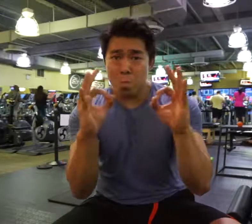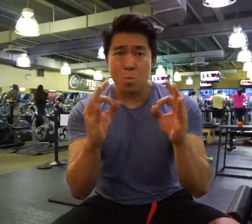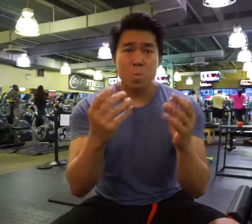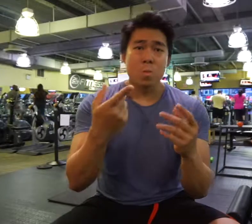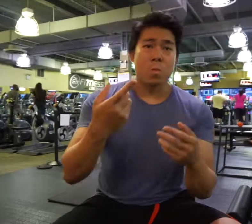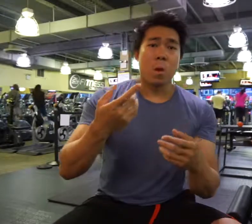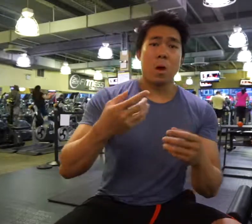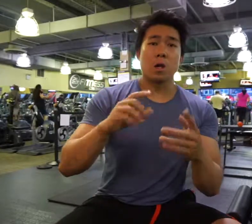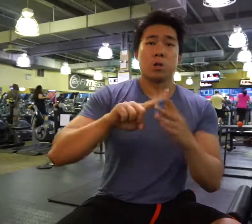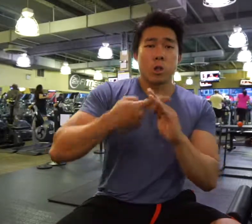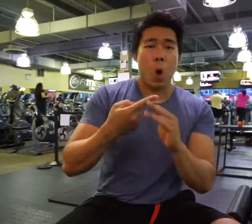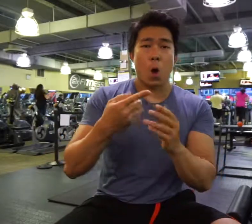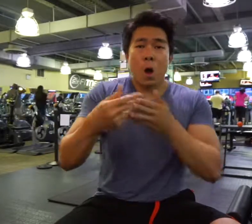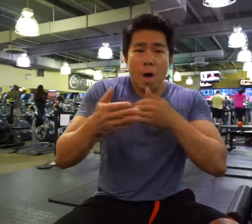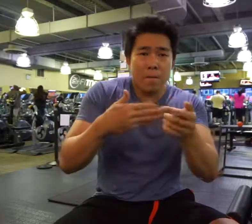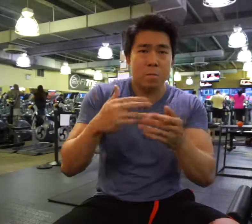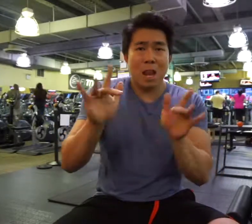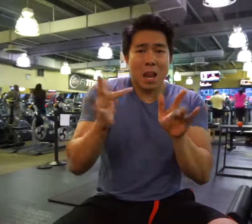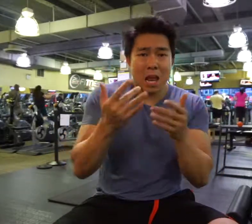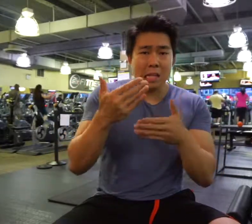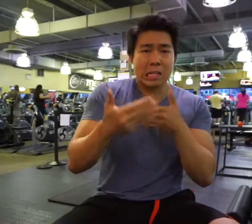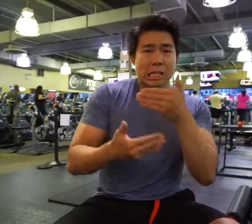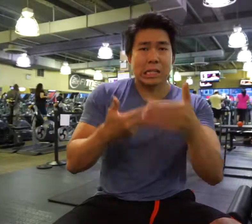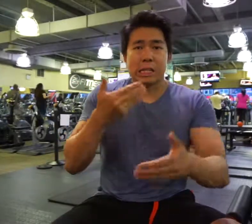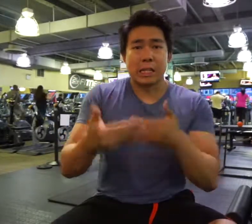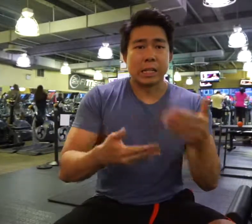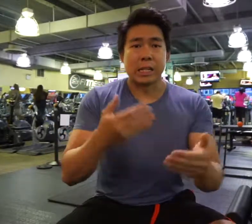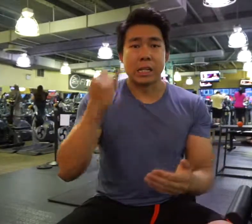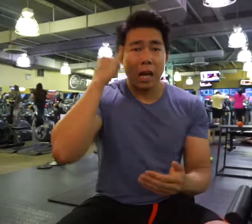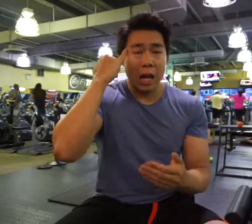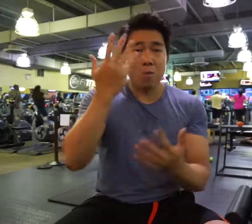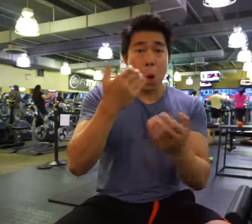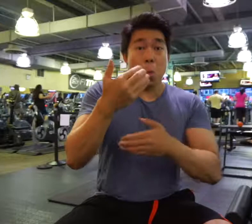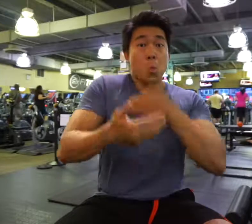Get comfortable by lifting light weights and get used to it. Progress when you're feeling more confident.